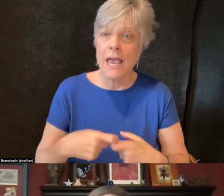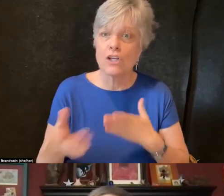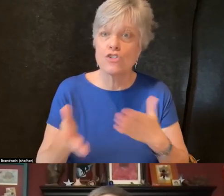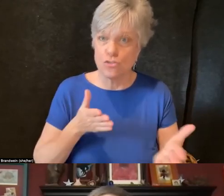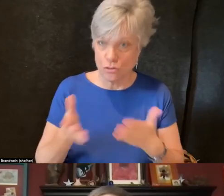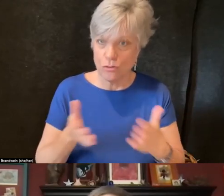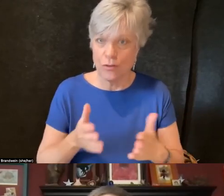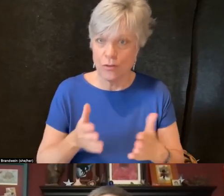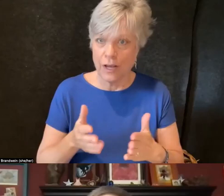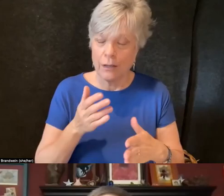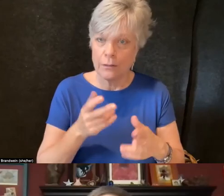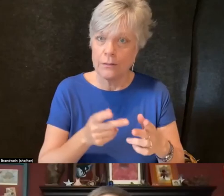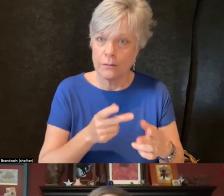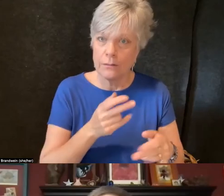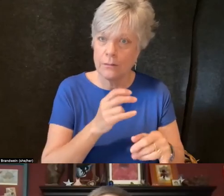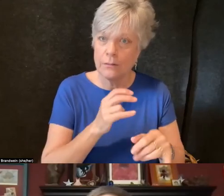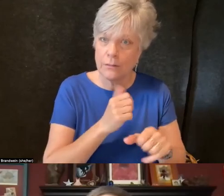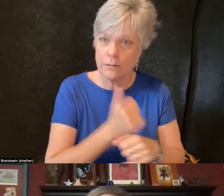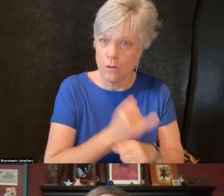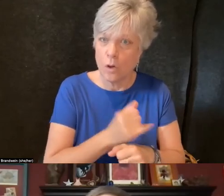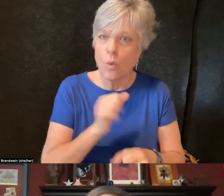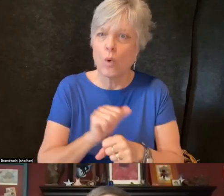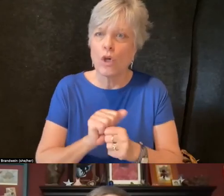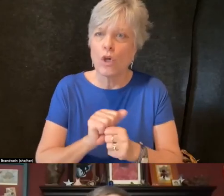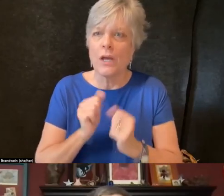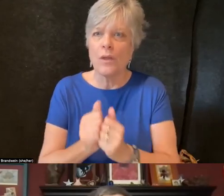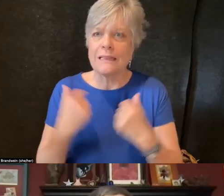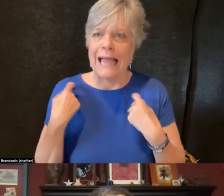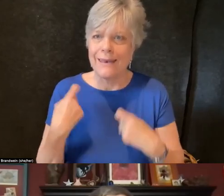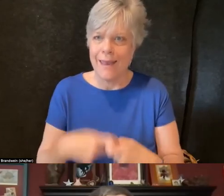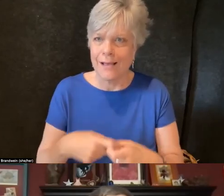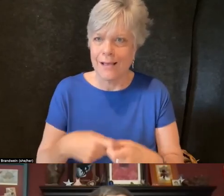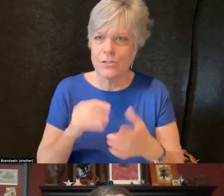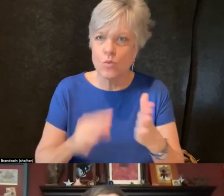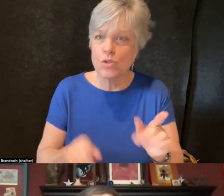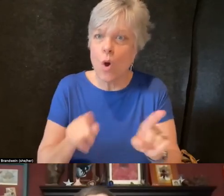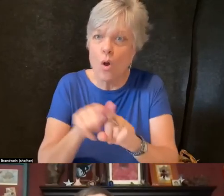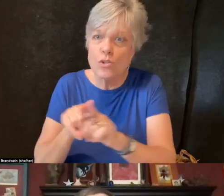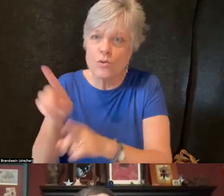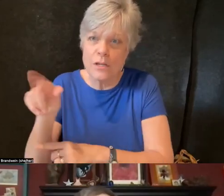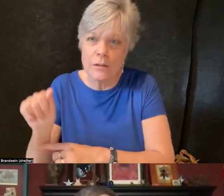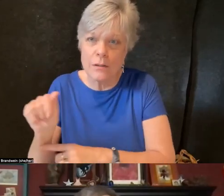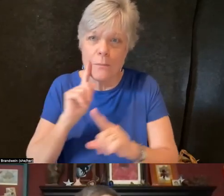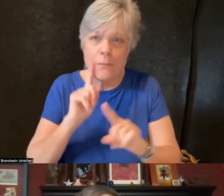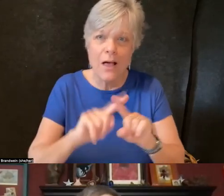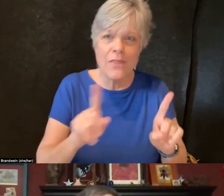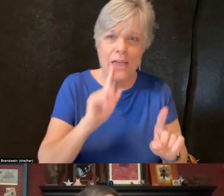So working with Latinx students that are also disabled, however they identify, students with disabilities.